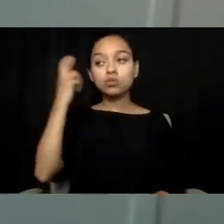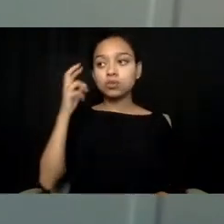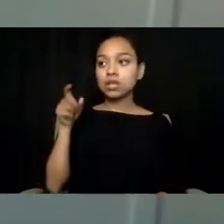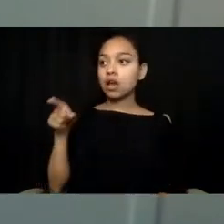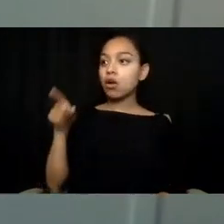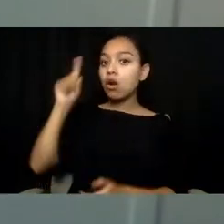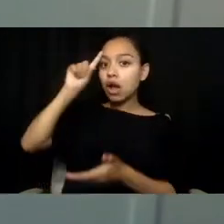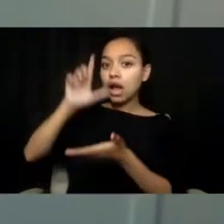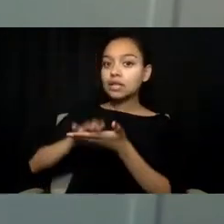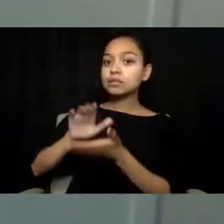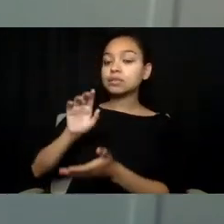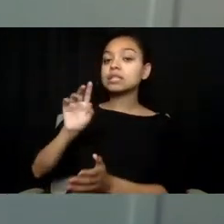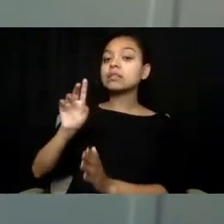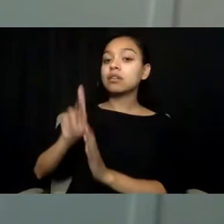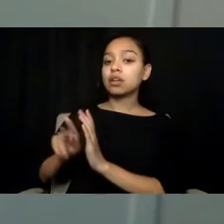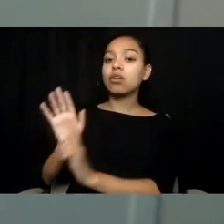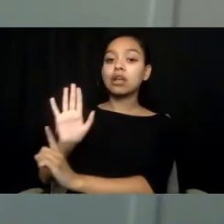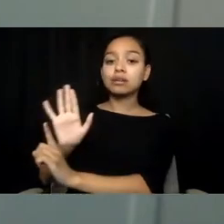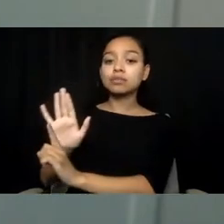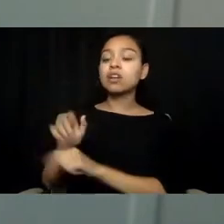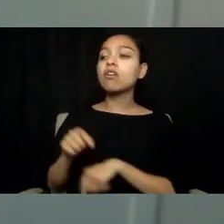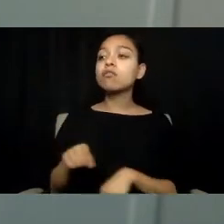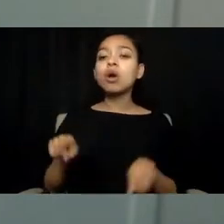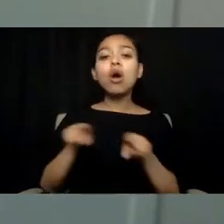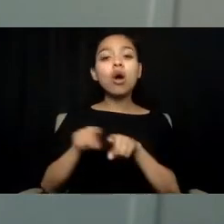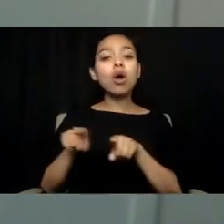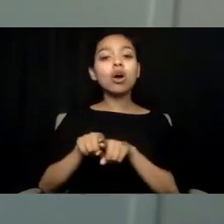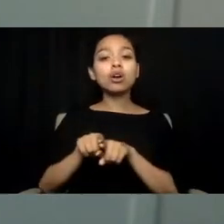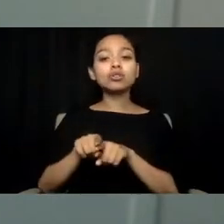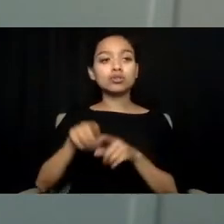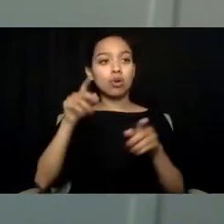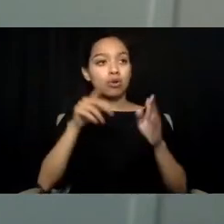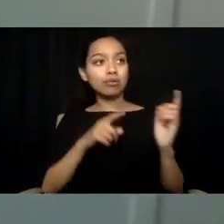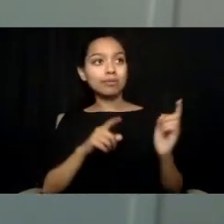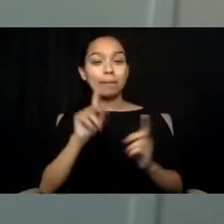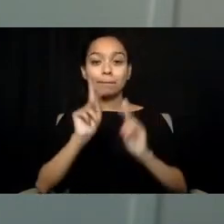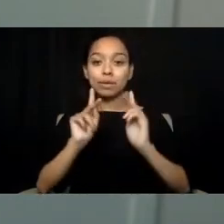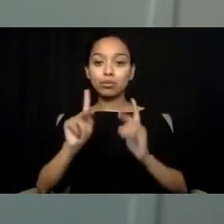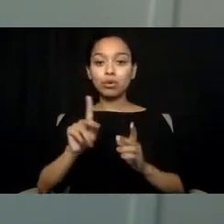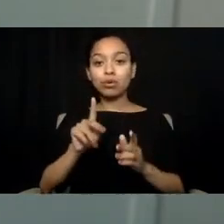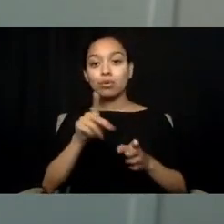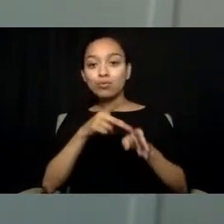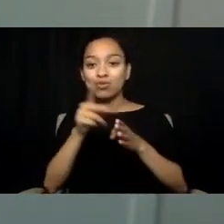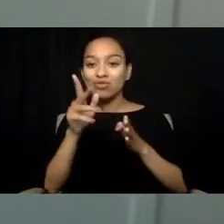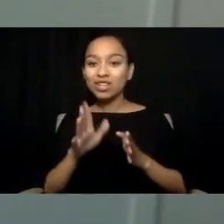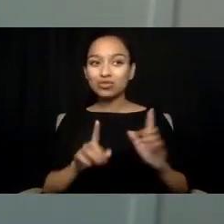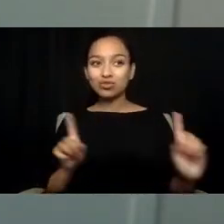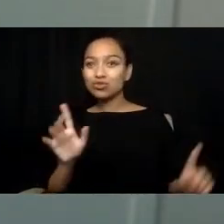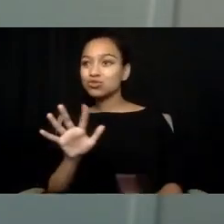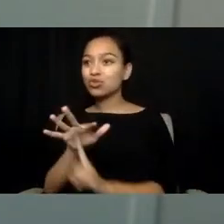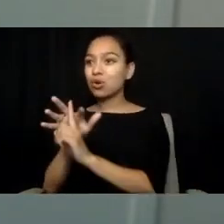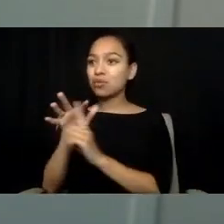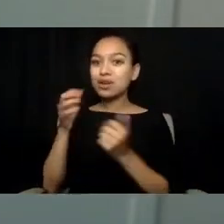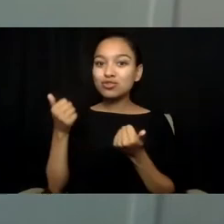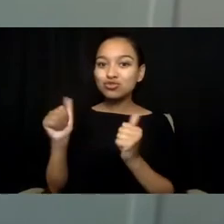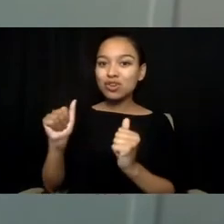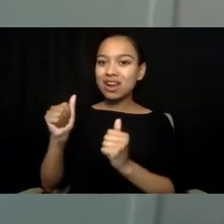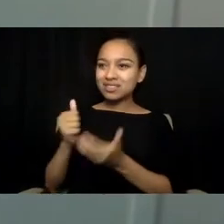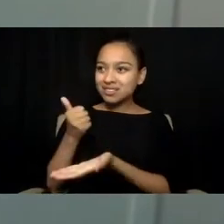but also from the well-meaning professionals who were there to support me and help me. The unintentional harm I experienced